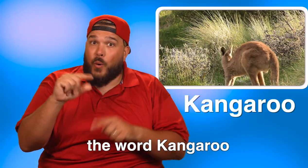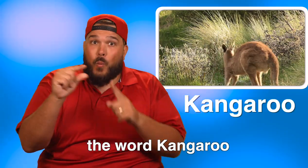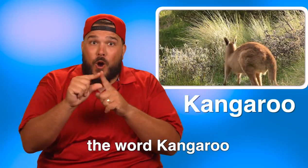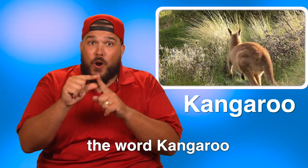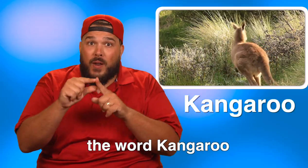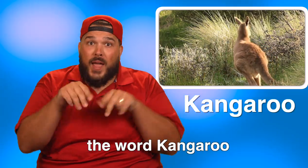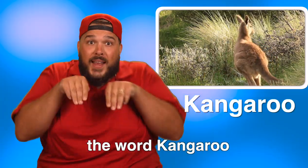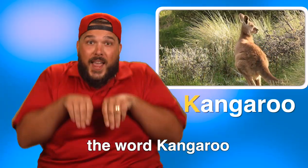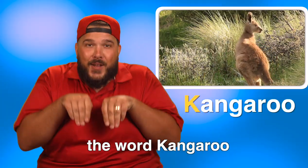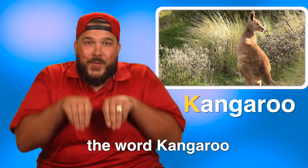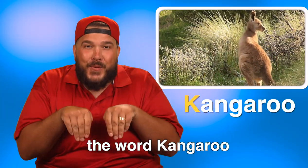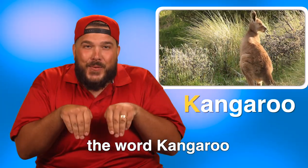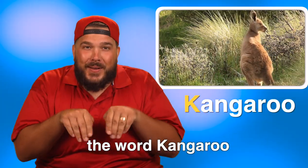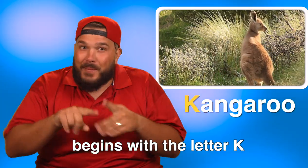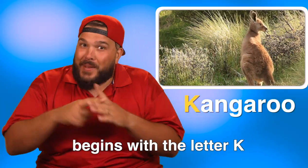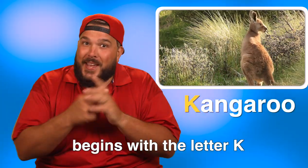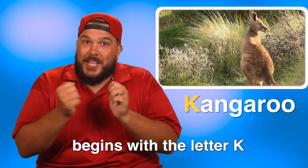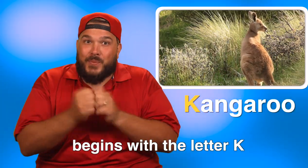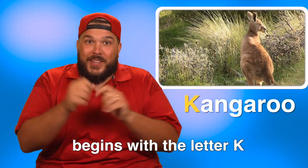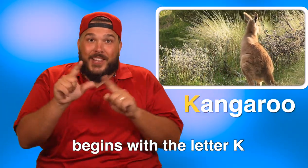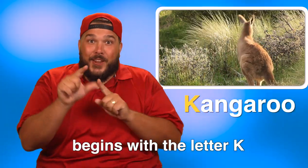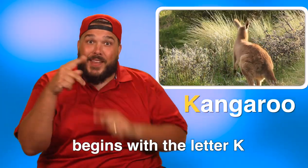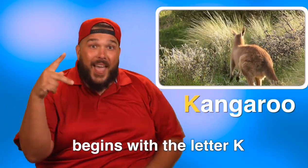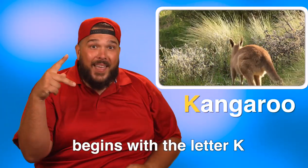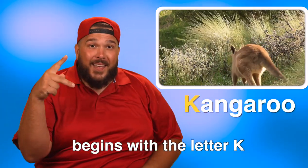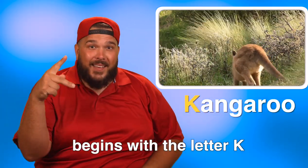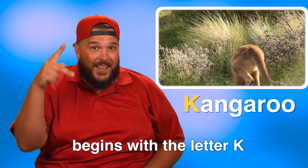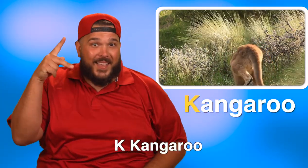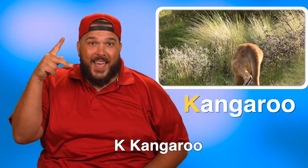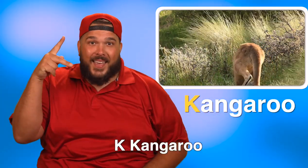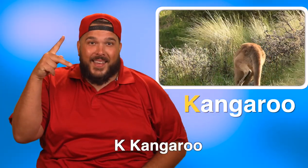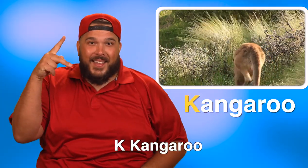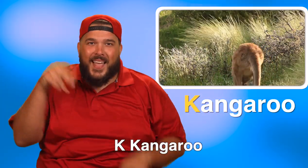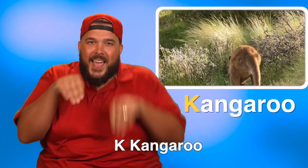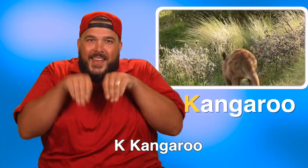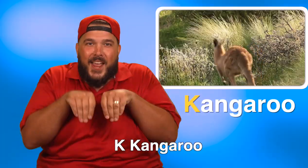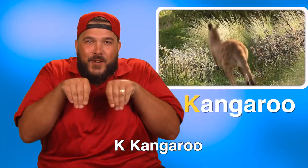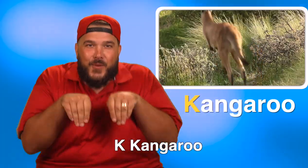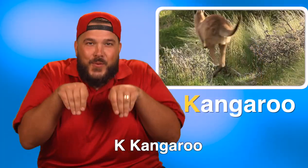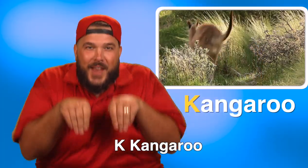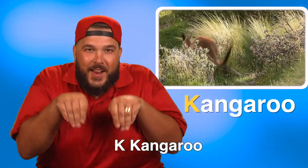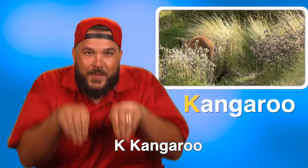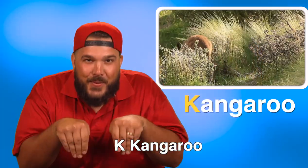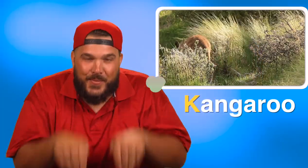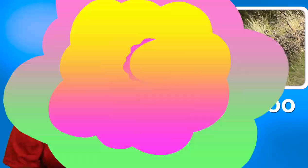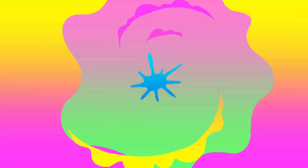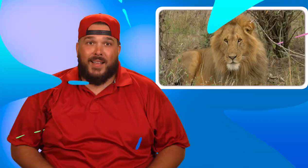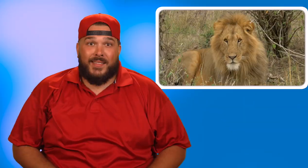The word kangaroo begins with the letter, K. K, kangaroo, kangaroo.